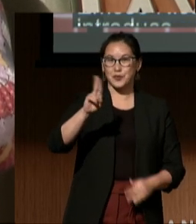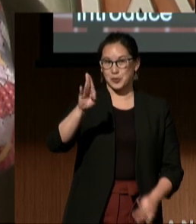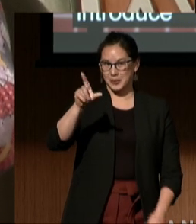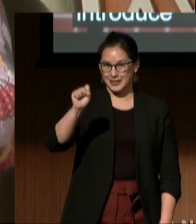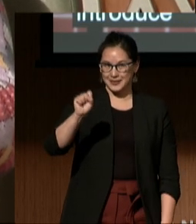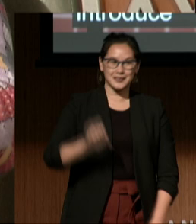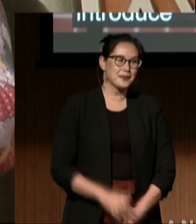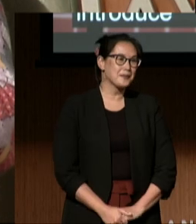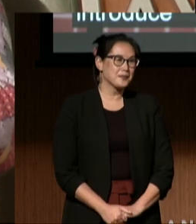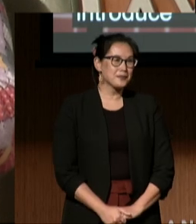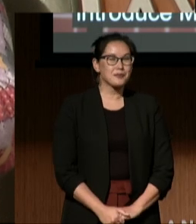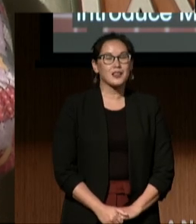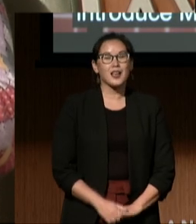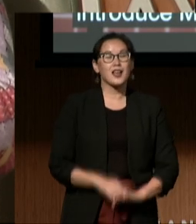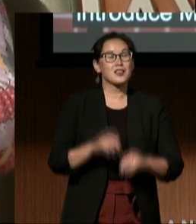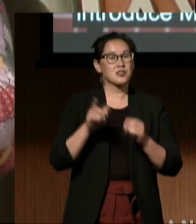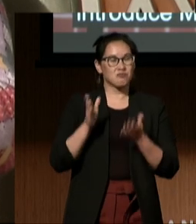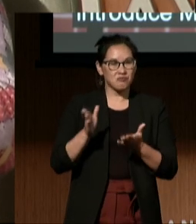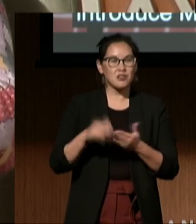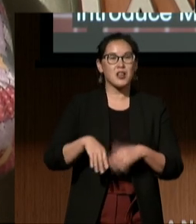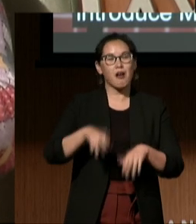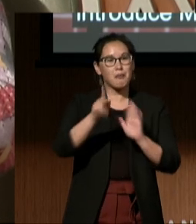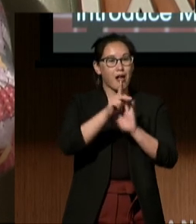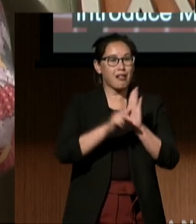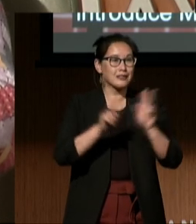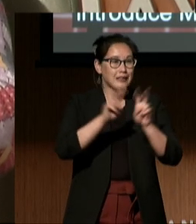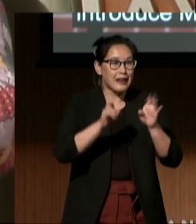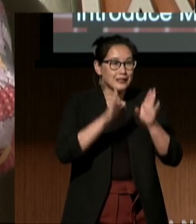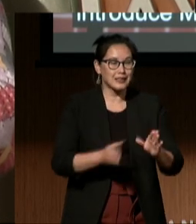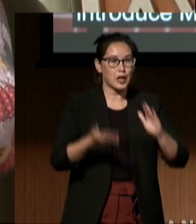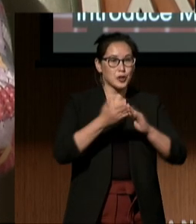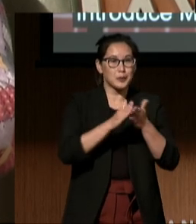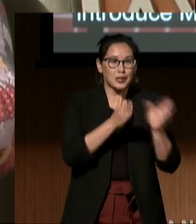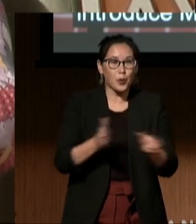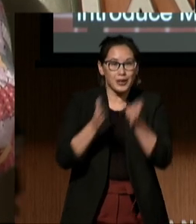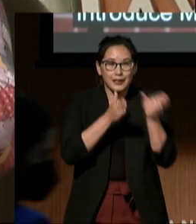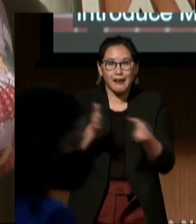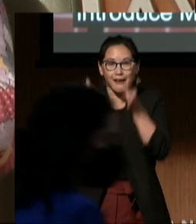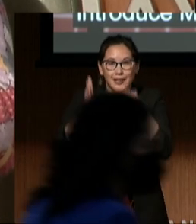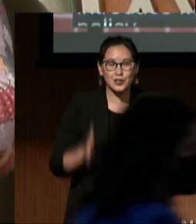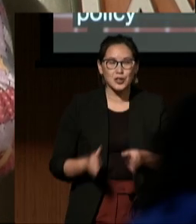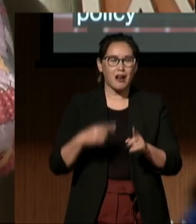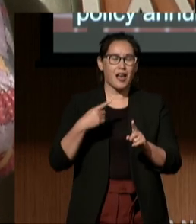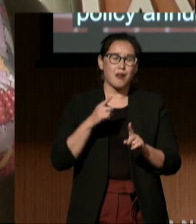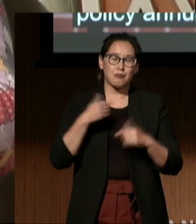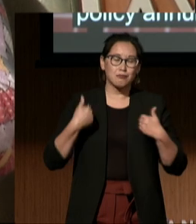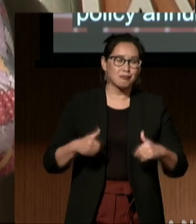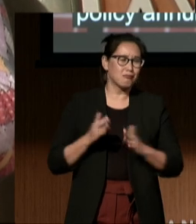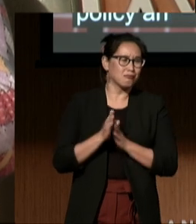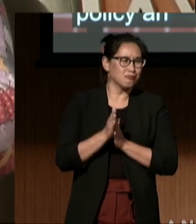Mia Ives-Rublee is a policy analyst, community organizer, and a passionate advocate.